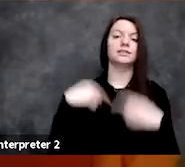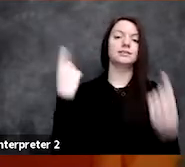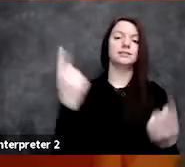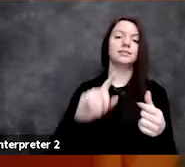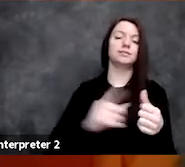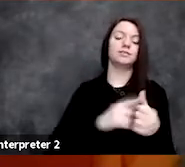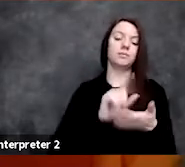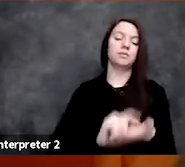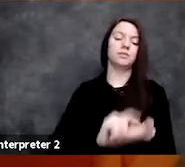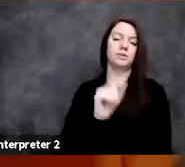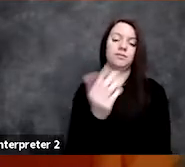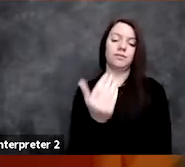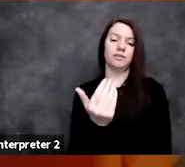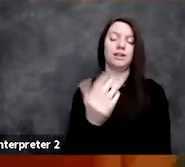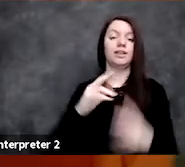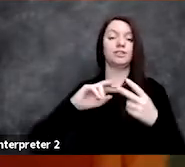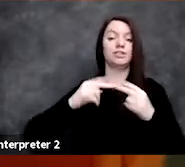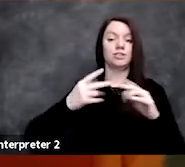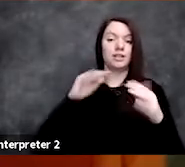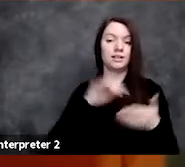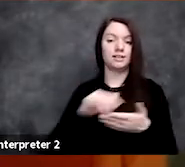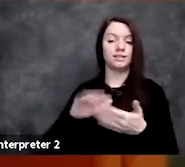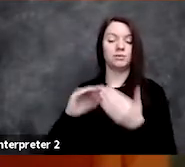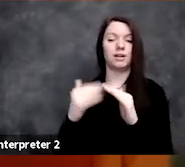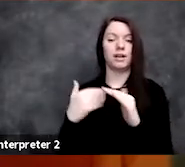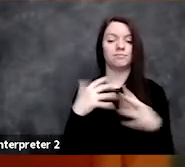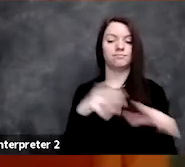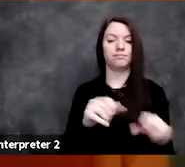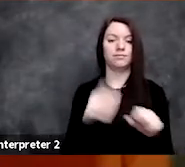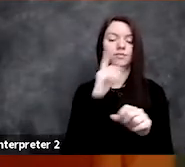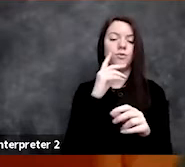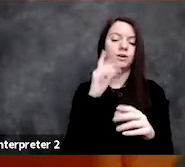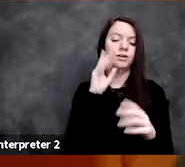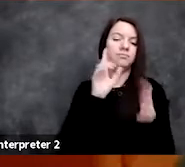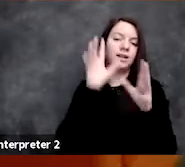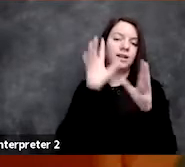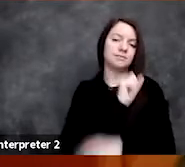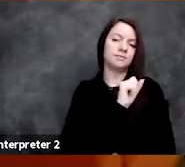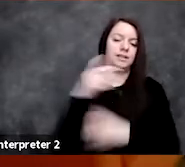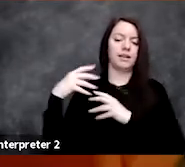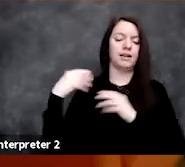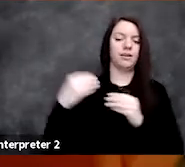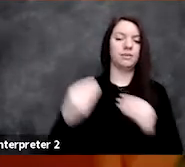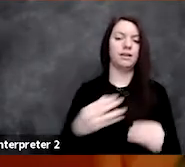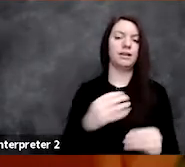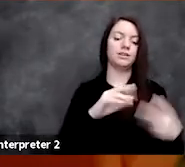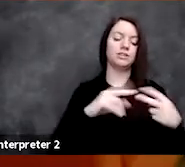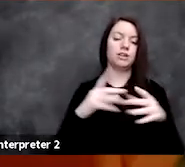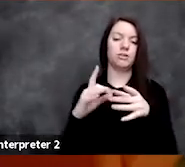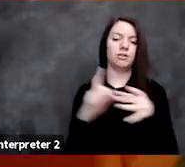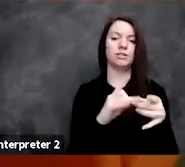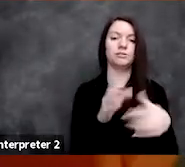by the genetics community to estimate heritability and the genetic correlation between traits.